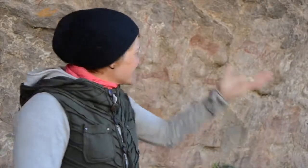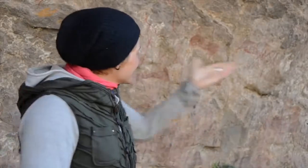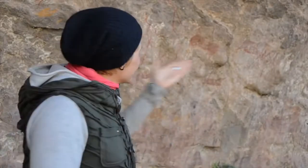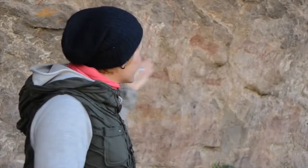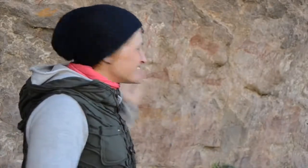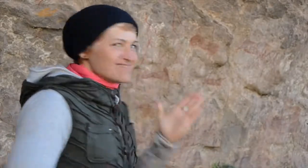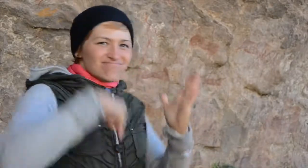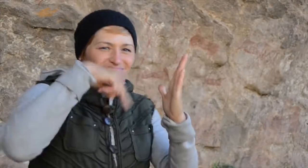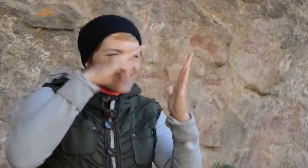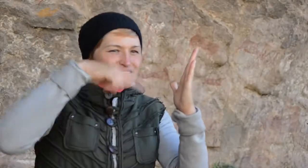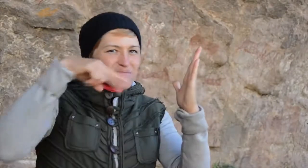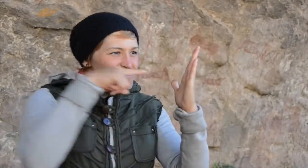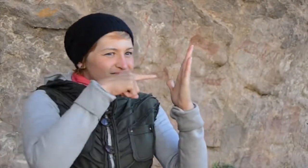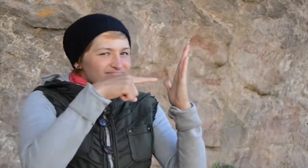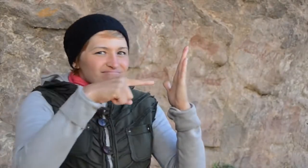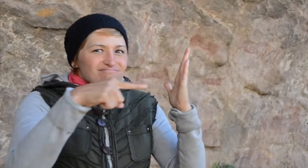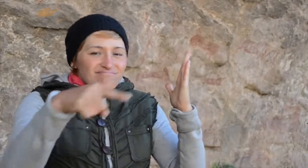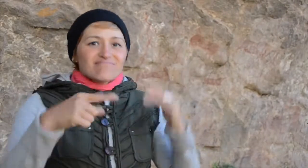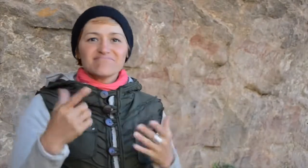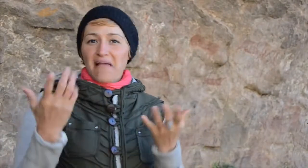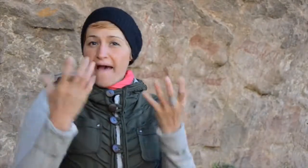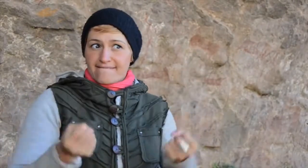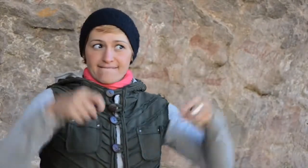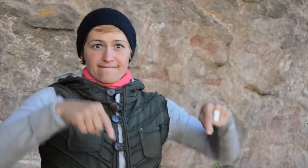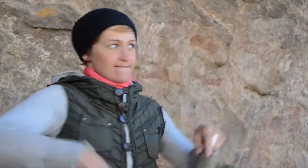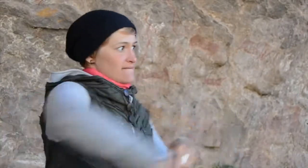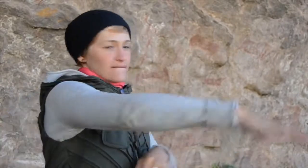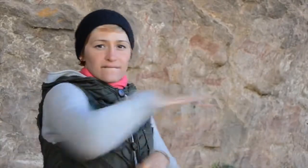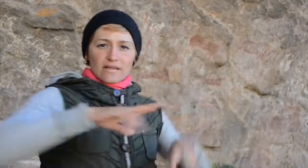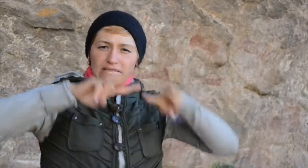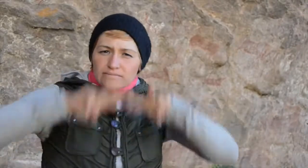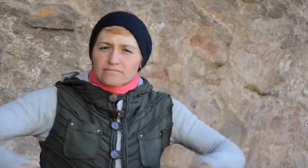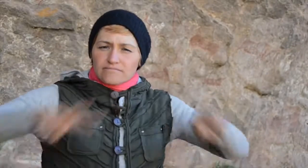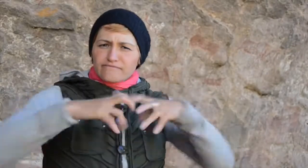The art is beautiful.